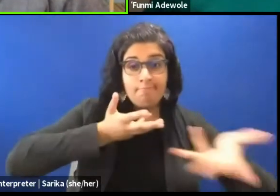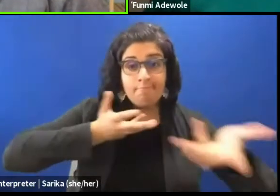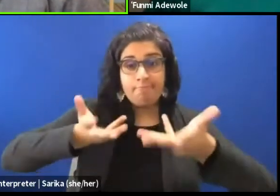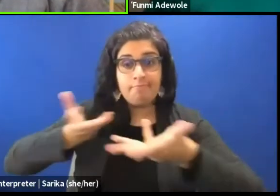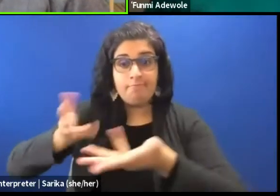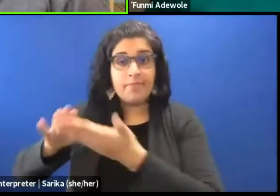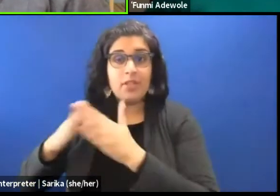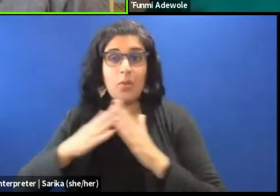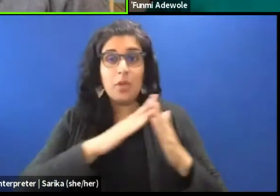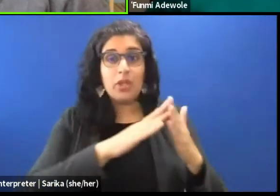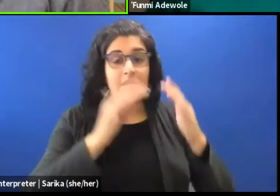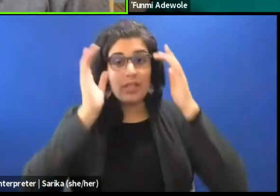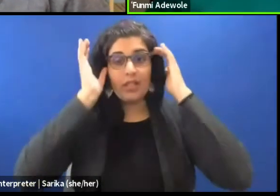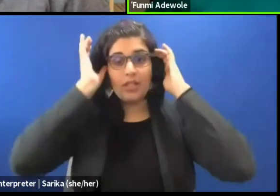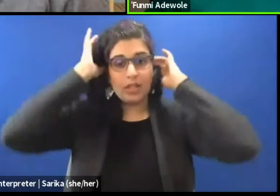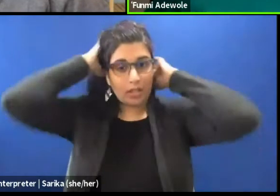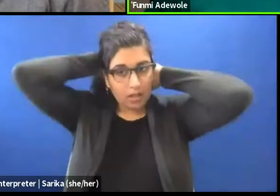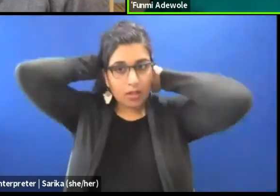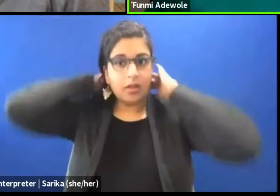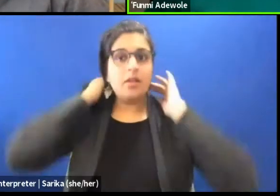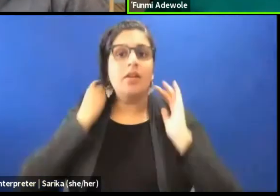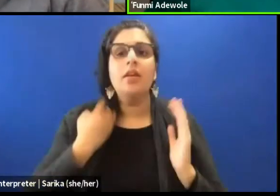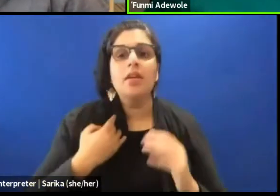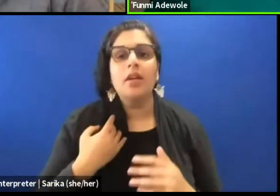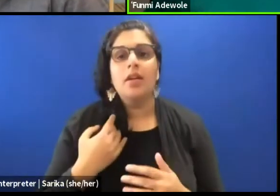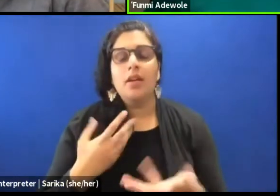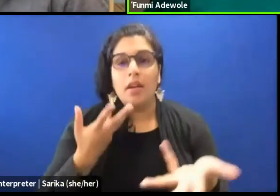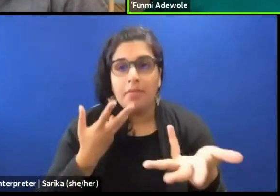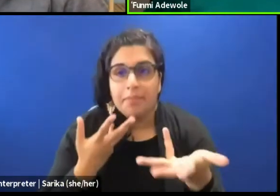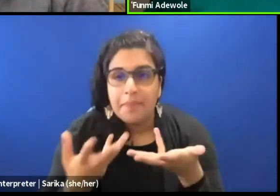in interacting and creating with community,